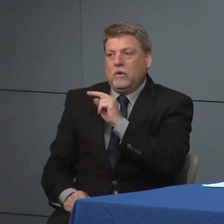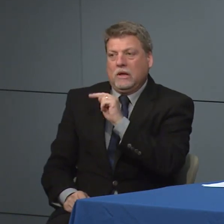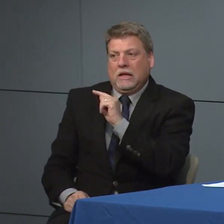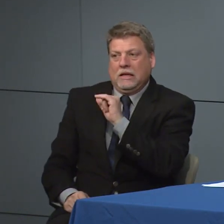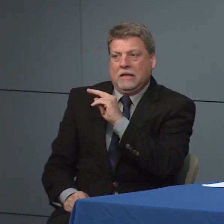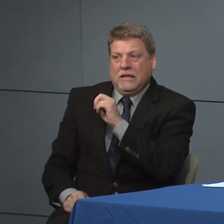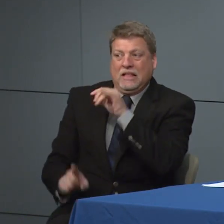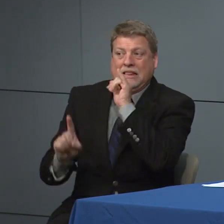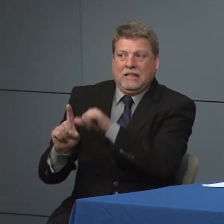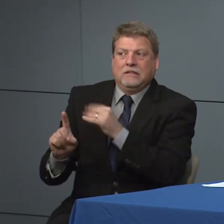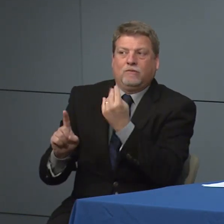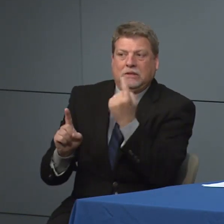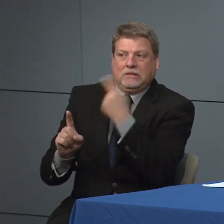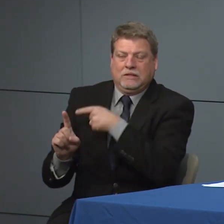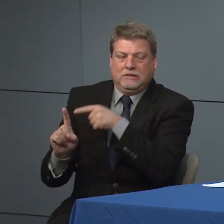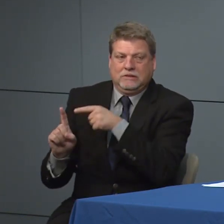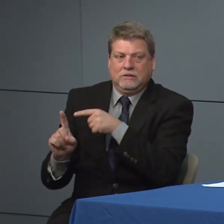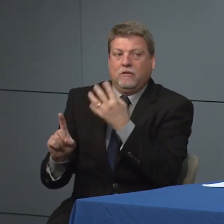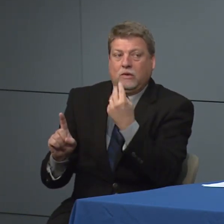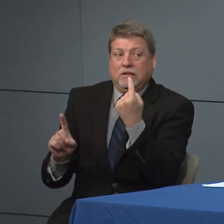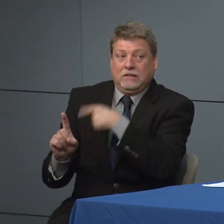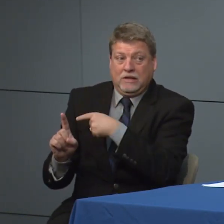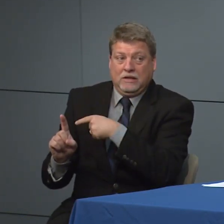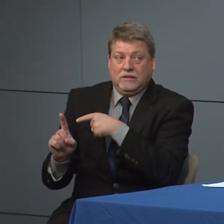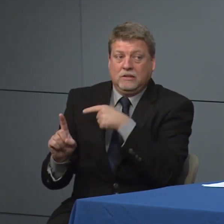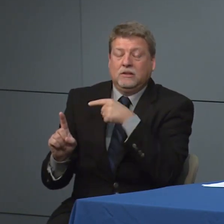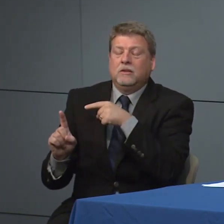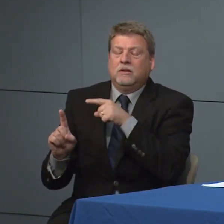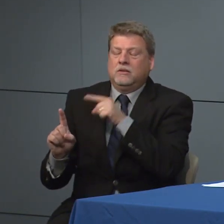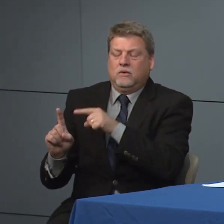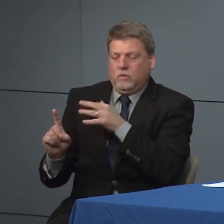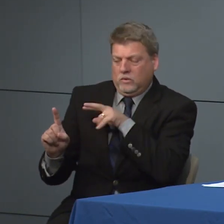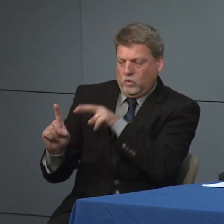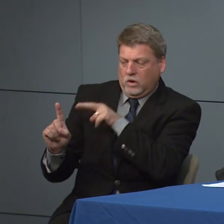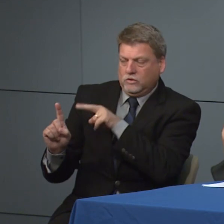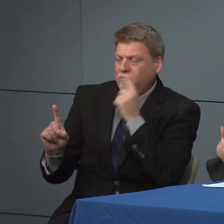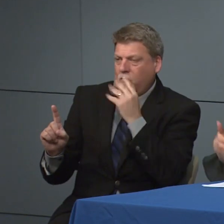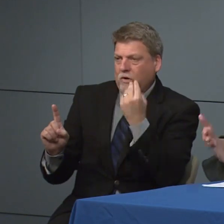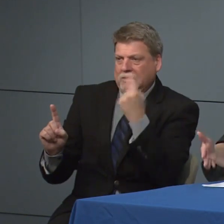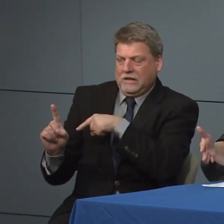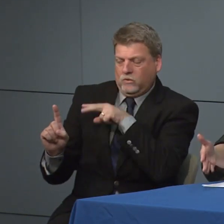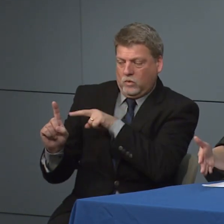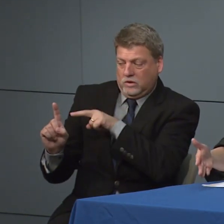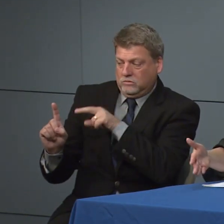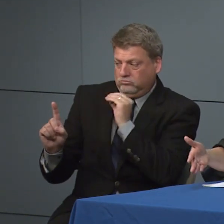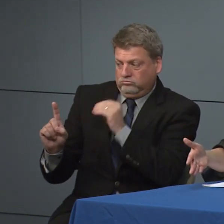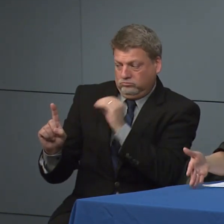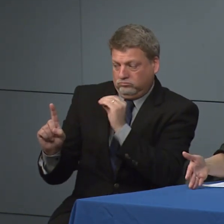people who had an exposure and you wait for 14 days to see if they have symptoms so that is not the case with somebody who